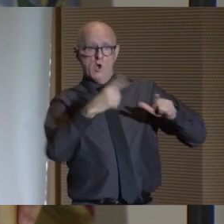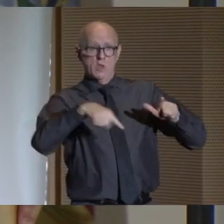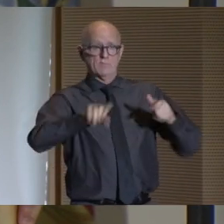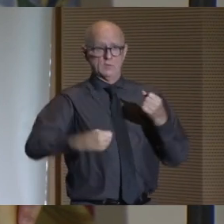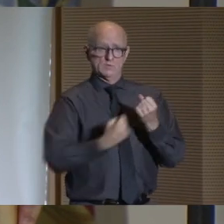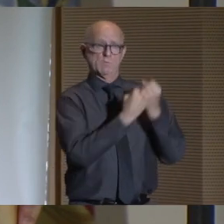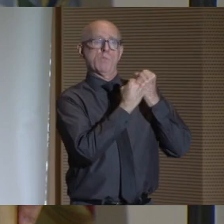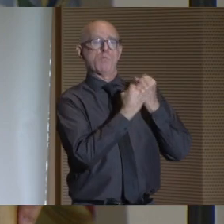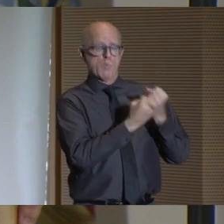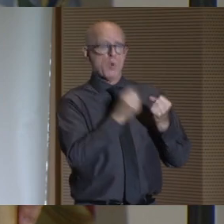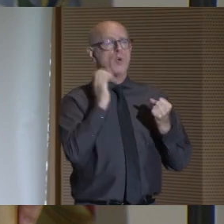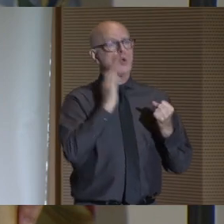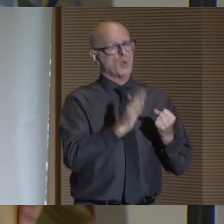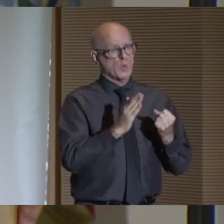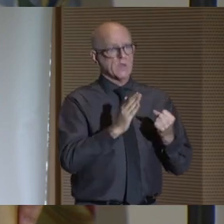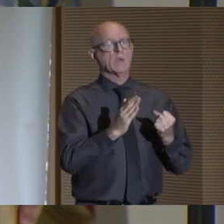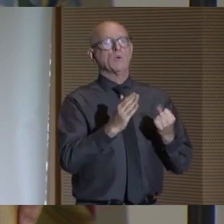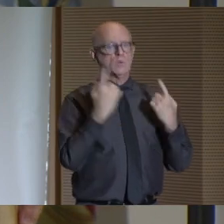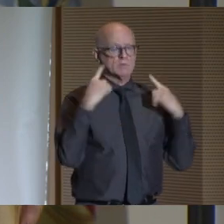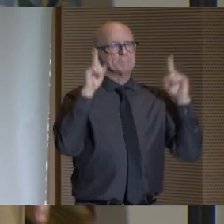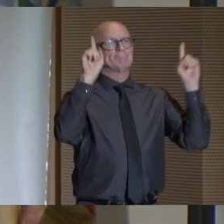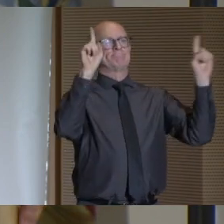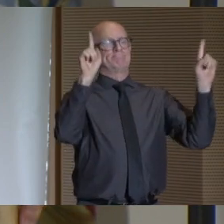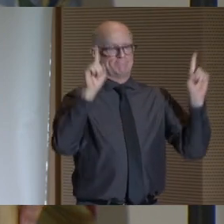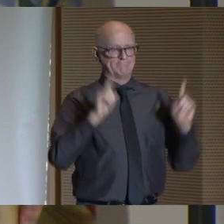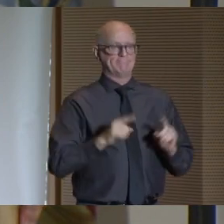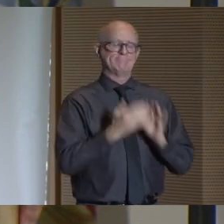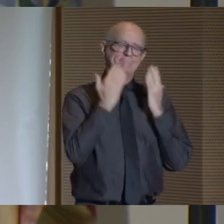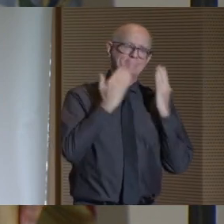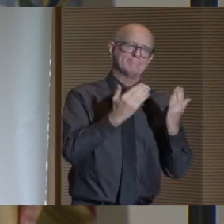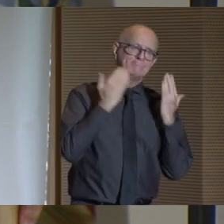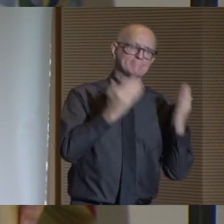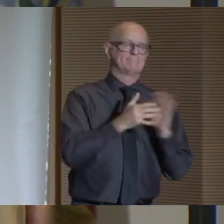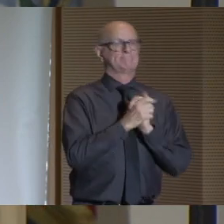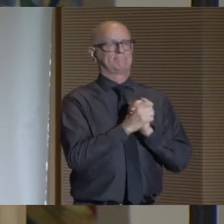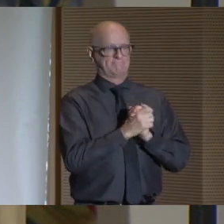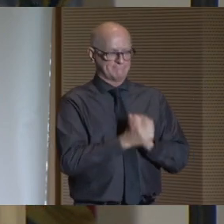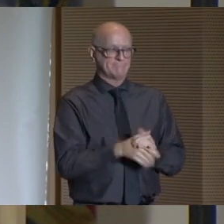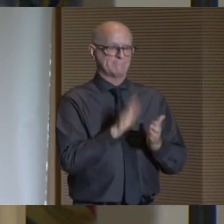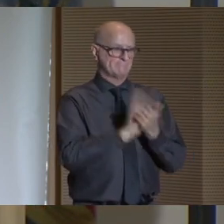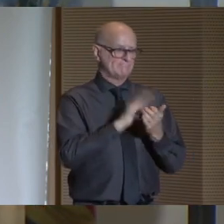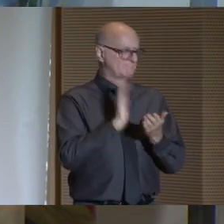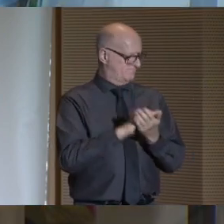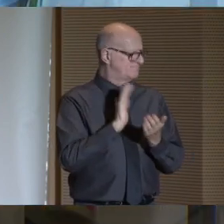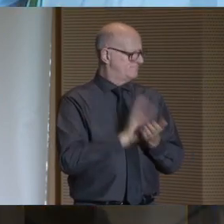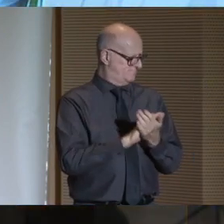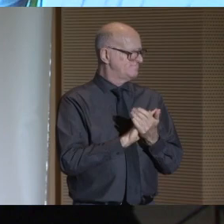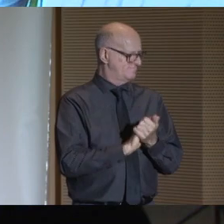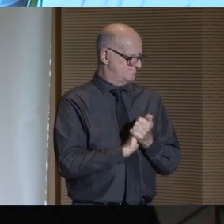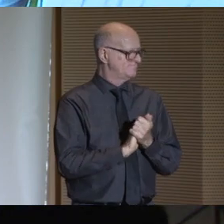And with all of you behind us, we will rise to the challenge. Muchas gracias. Thank you very much.